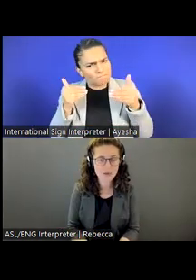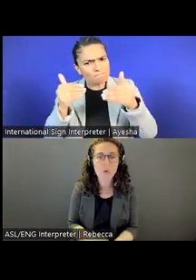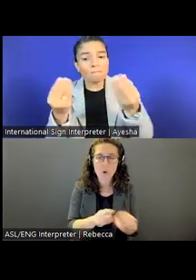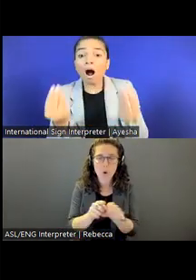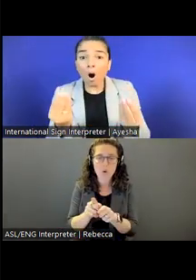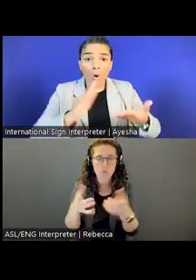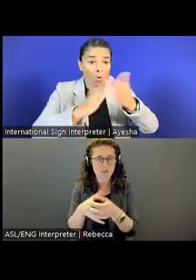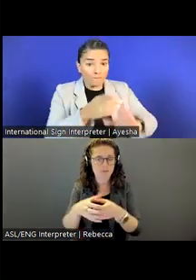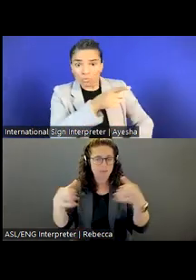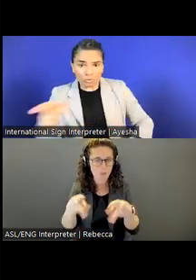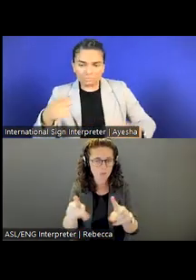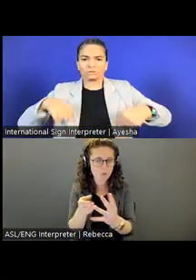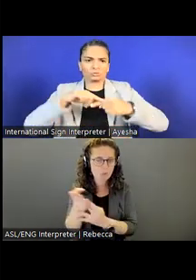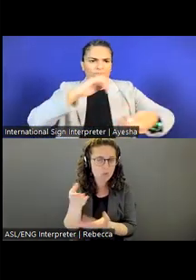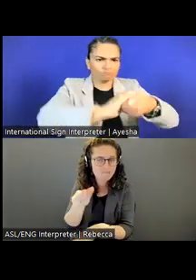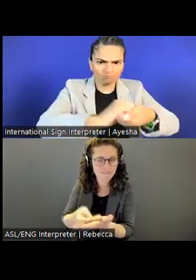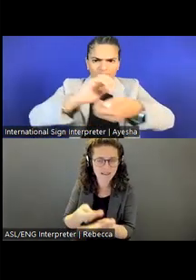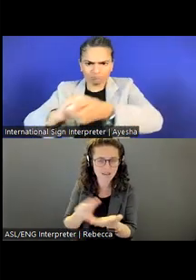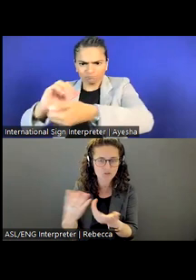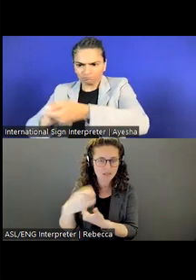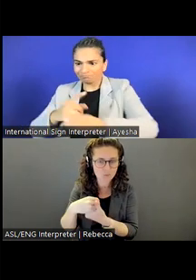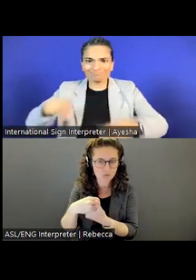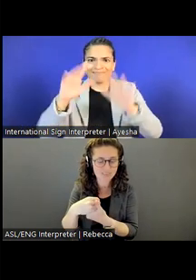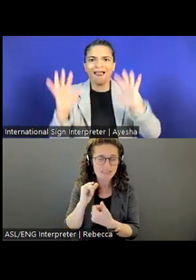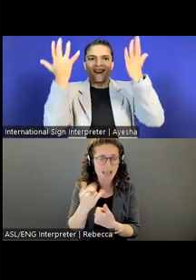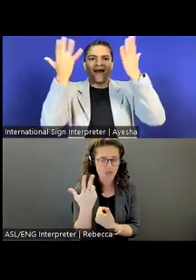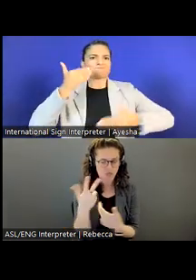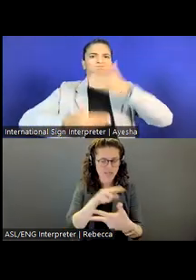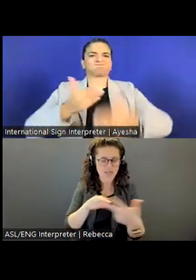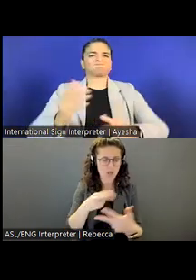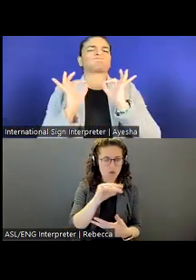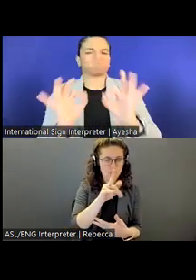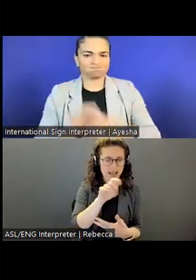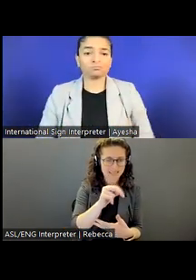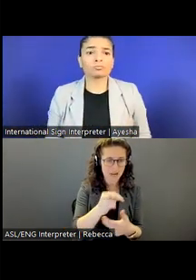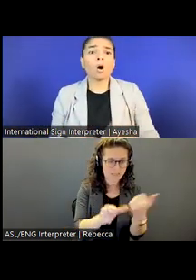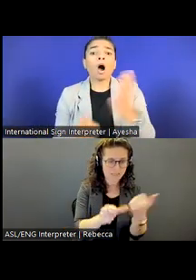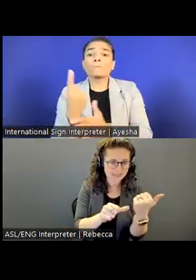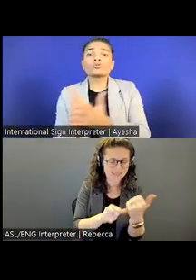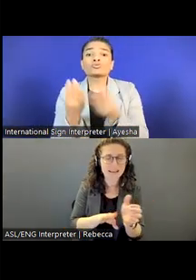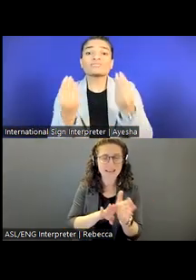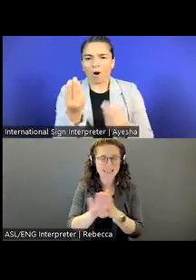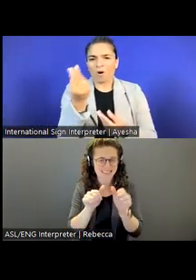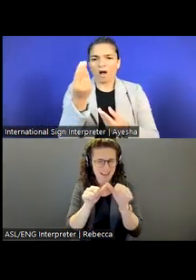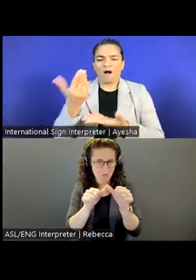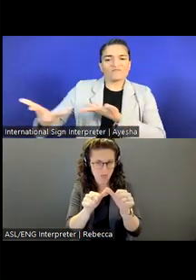So we really work at the nexus of those three humanitarian assistance, sustainable development, and financial inclusion.